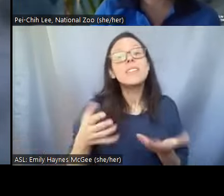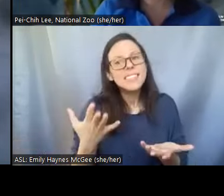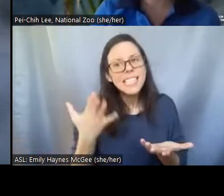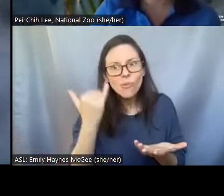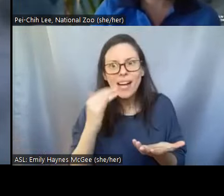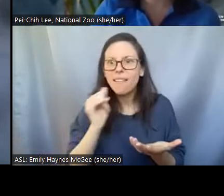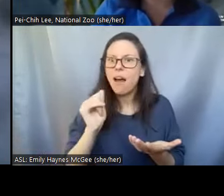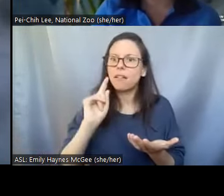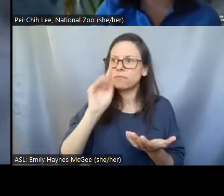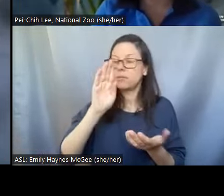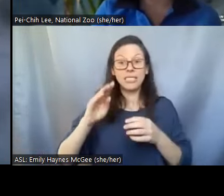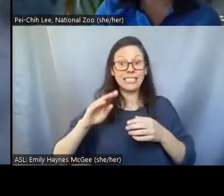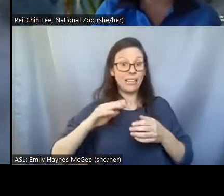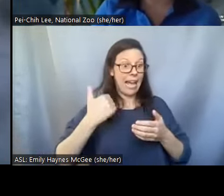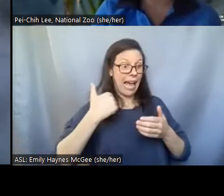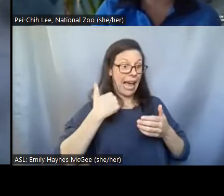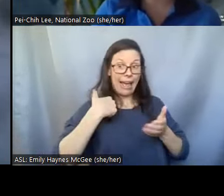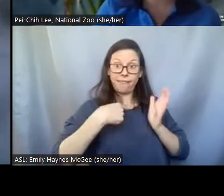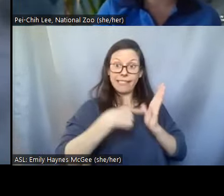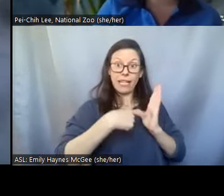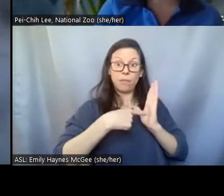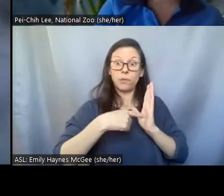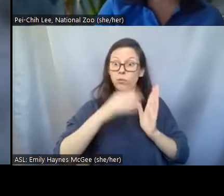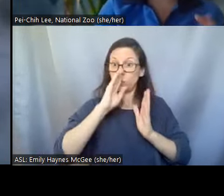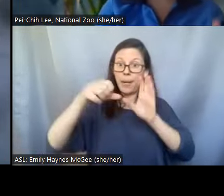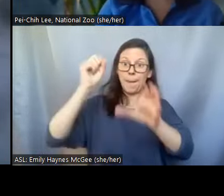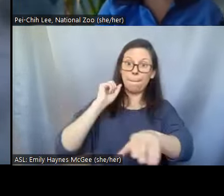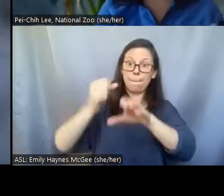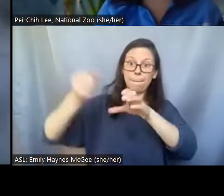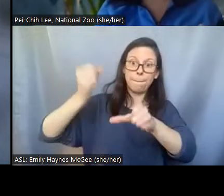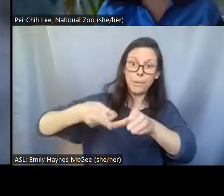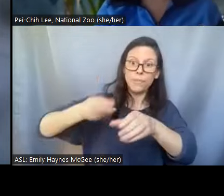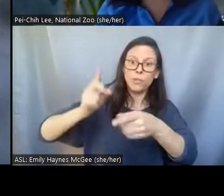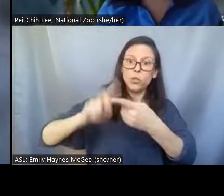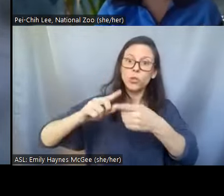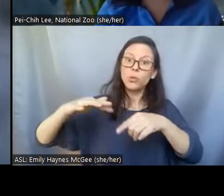just dump things into liquid nitrogen. It actually have some procedures before that to make sure